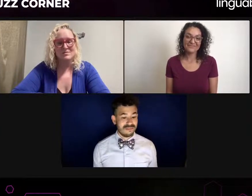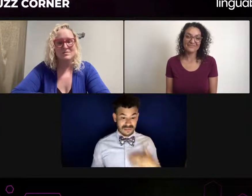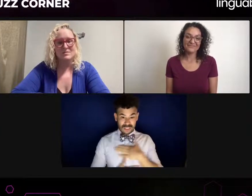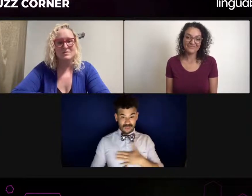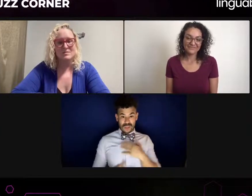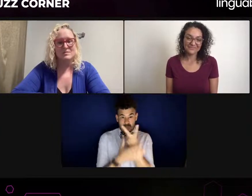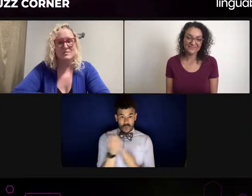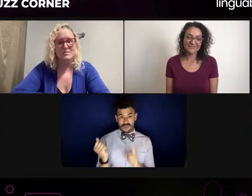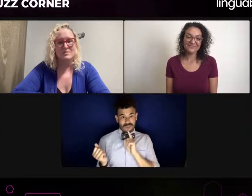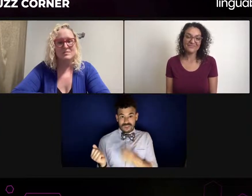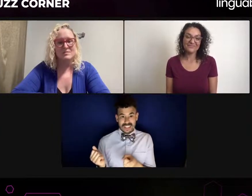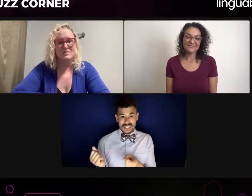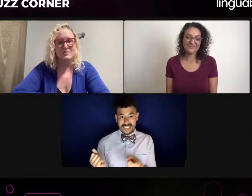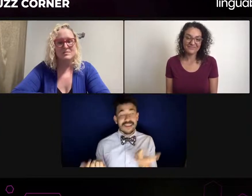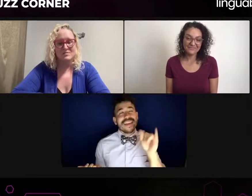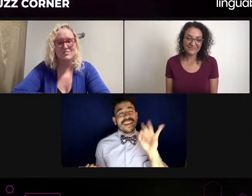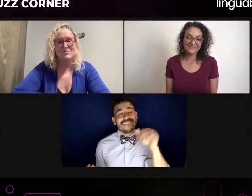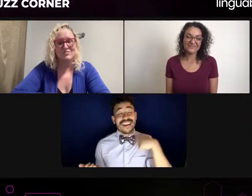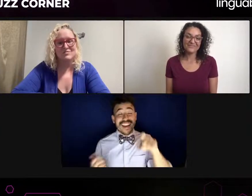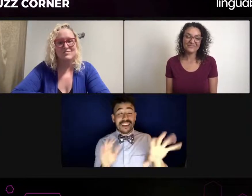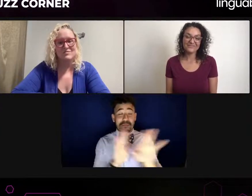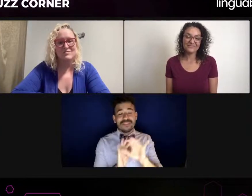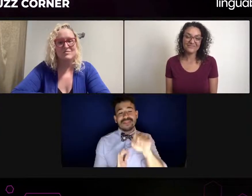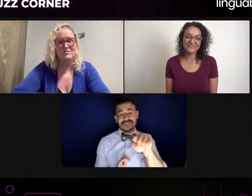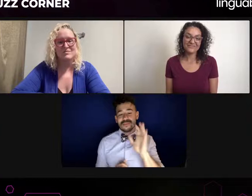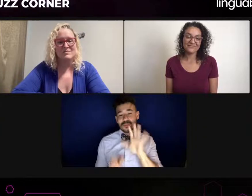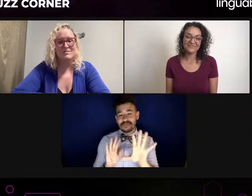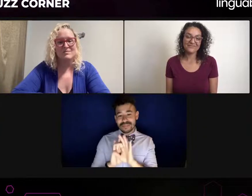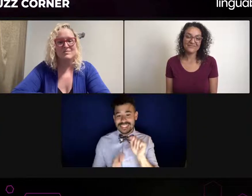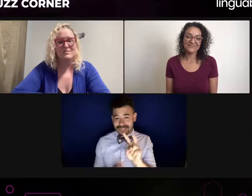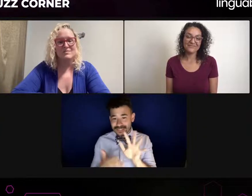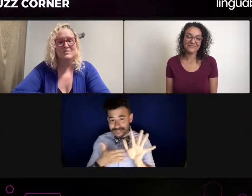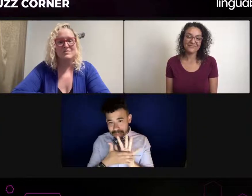in asking questions with, of course, our guest of honor.